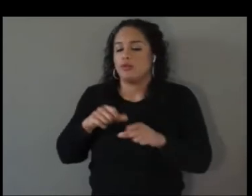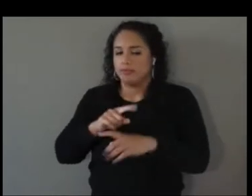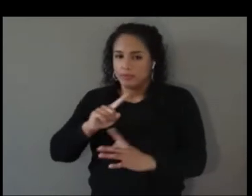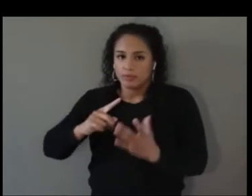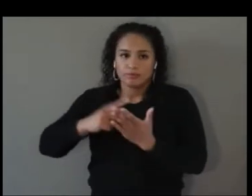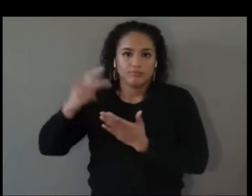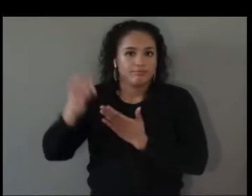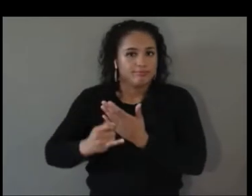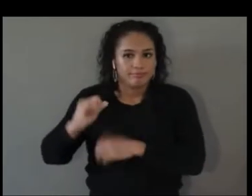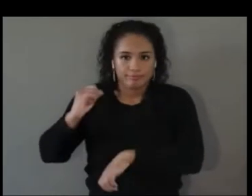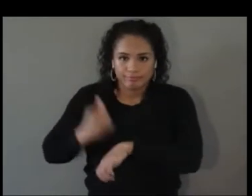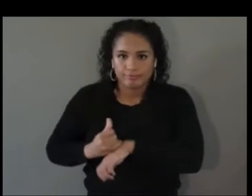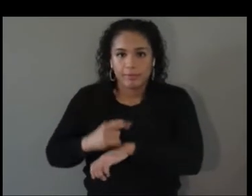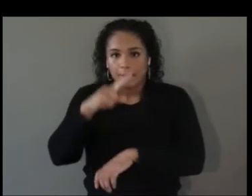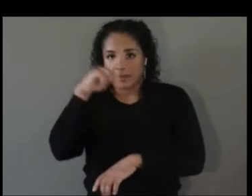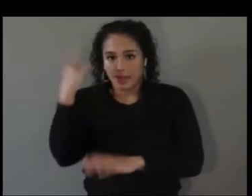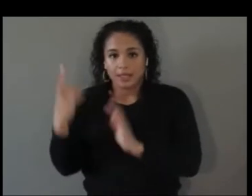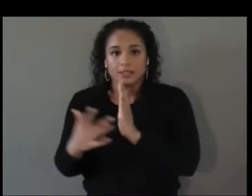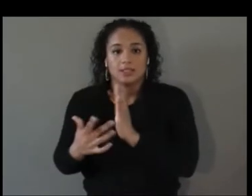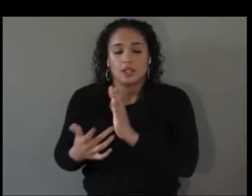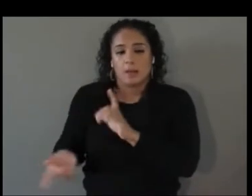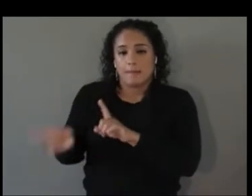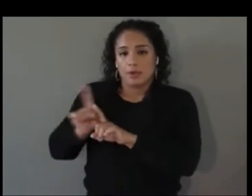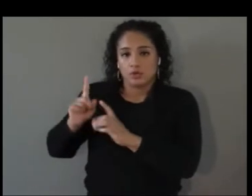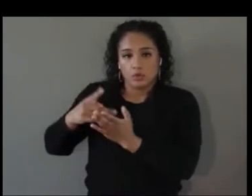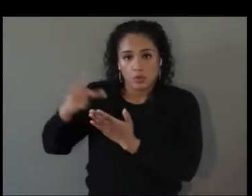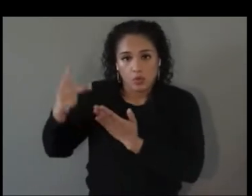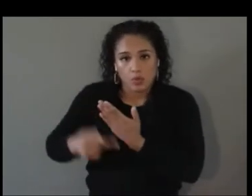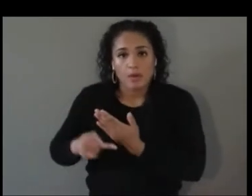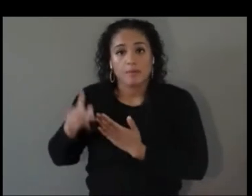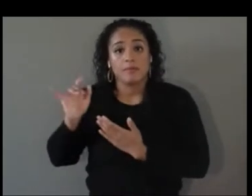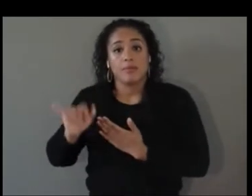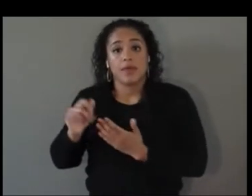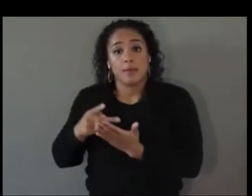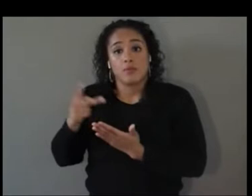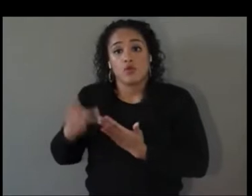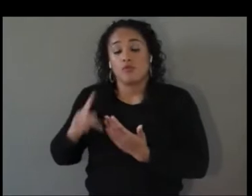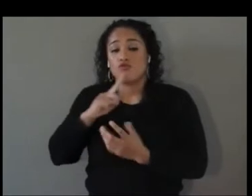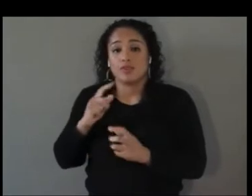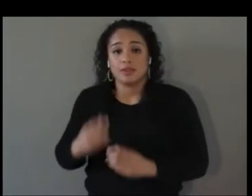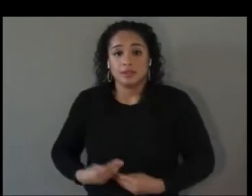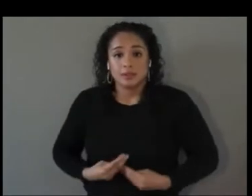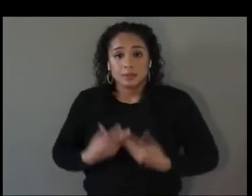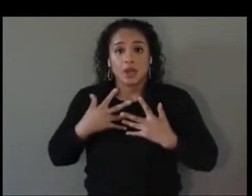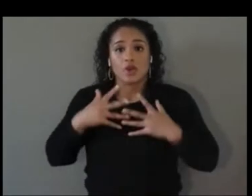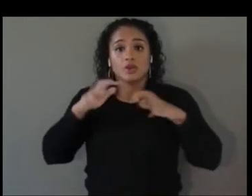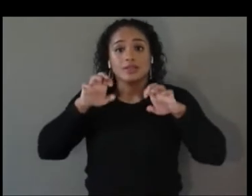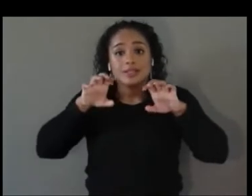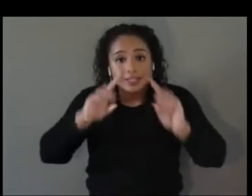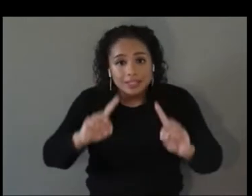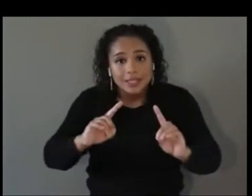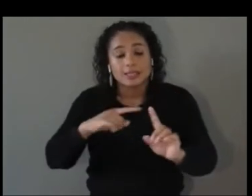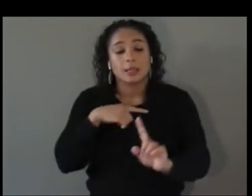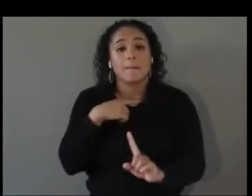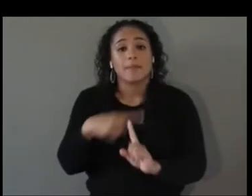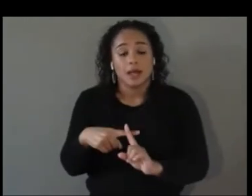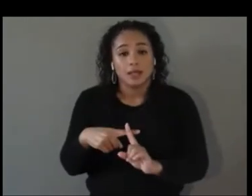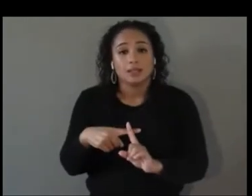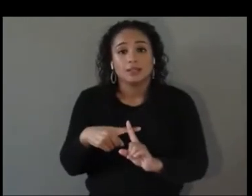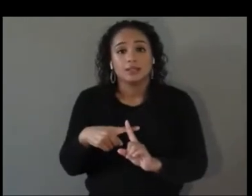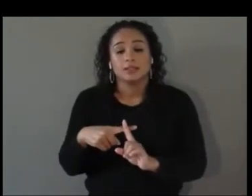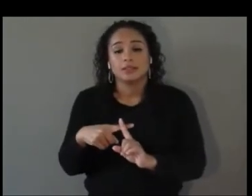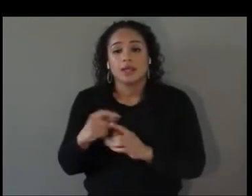which is a mentee-mentor program that inspires, educates, and brings underserved black communities and communities